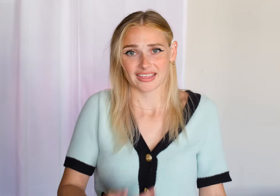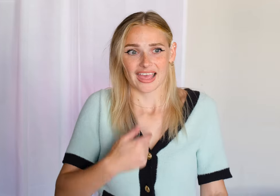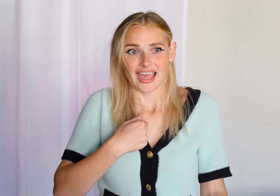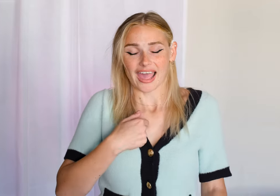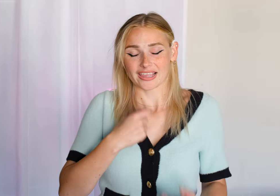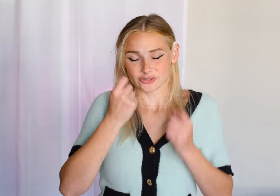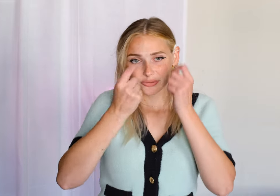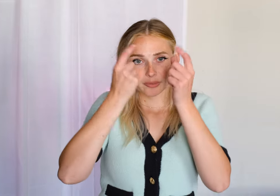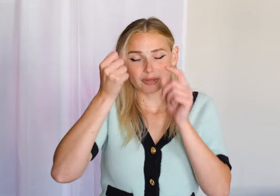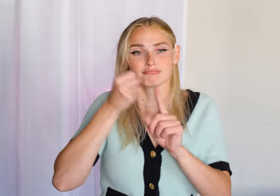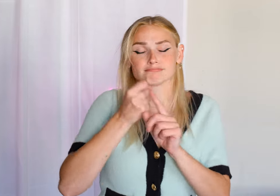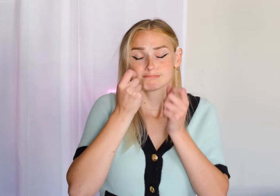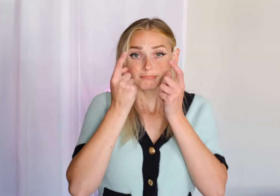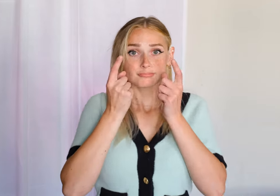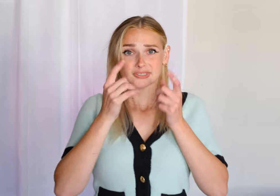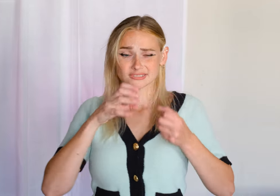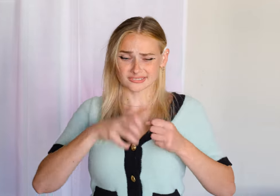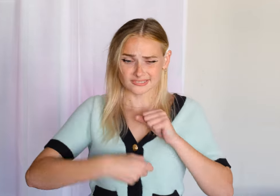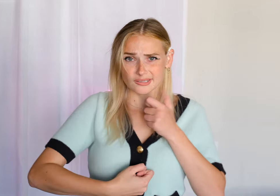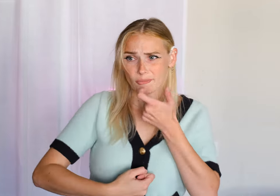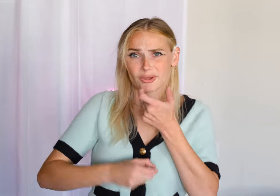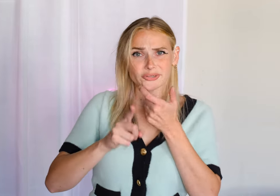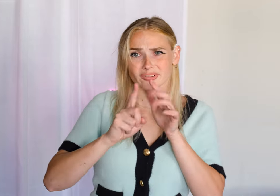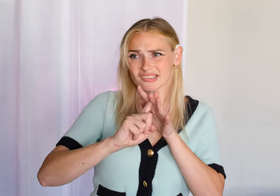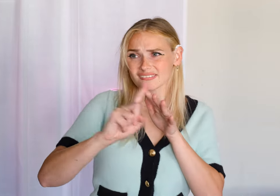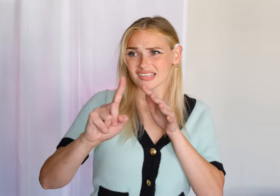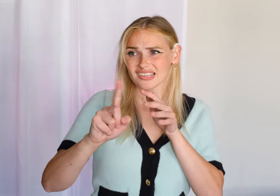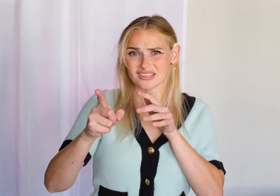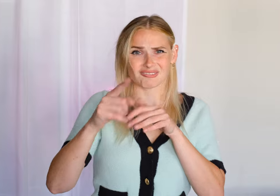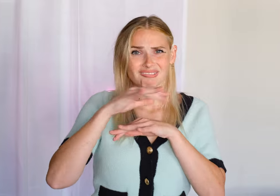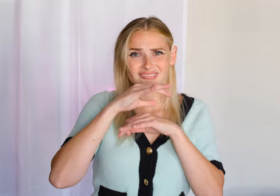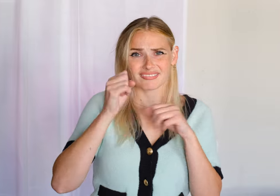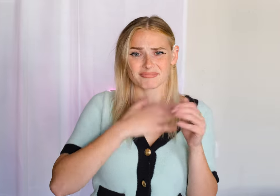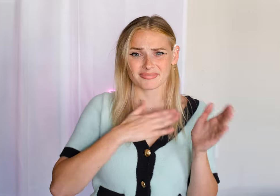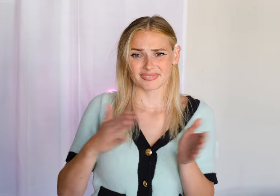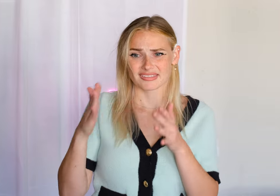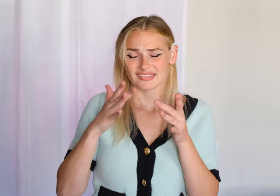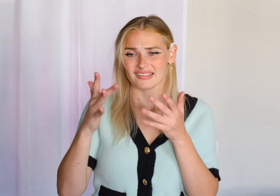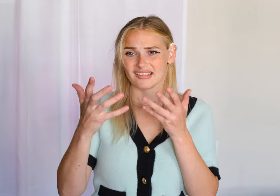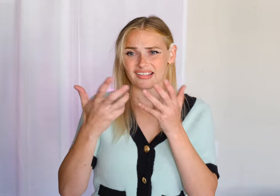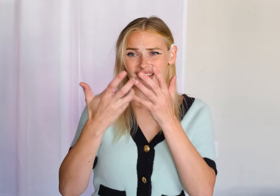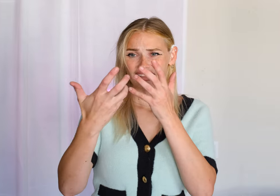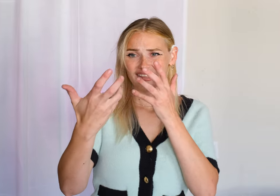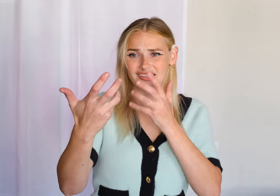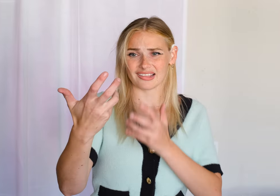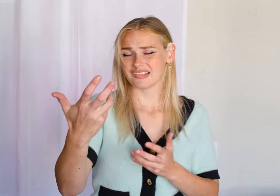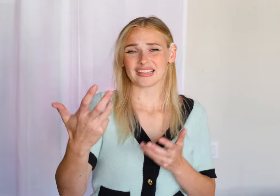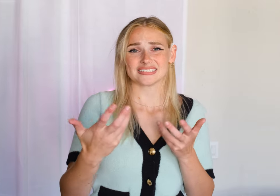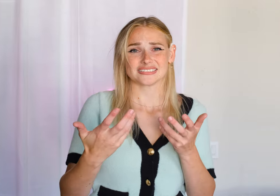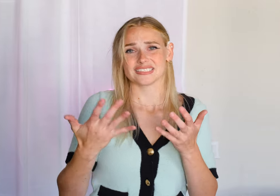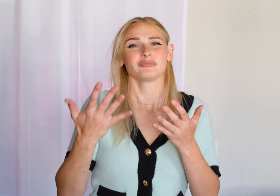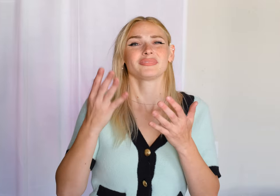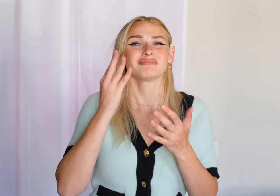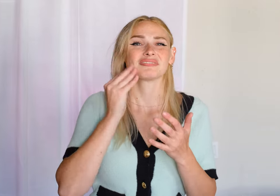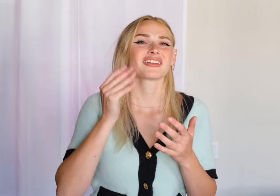🎶I wake up screaming from dreaming 🎶One day I'll watch as you're leaving🎶 🎶'Cause you got tired of my scheming 🎶